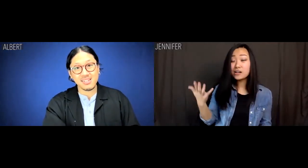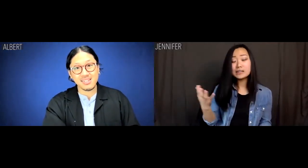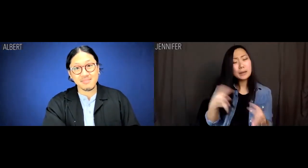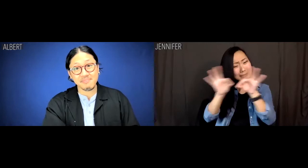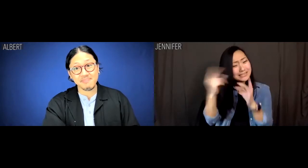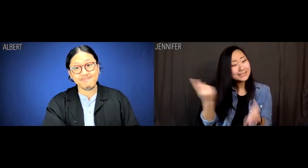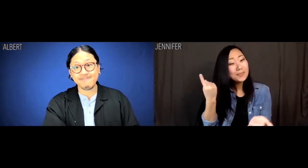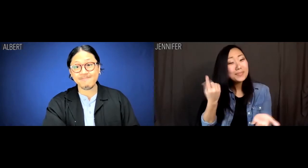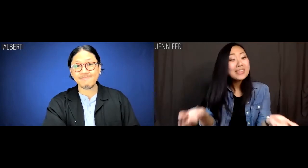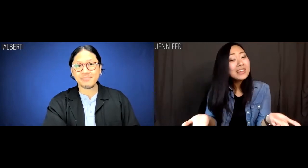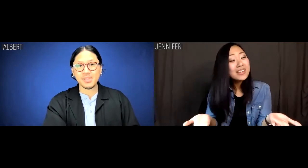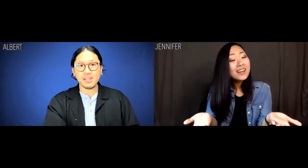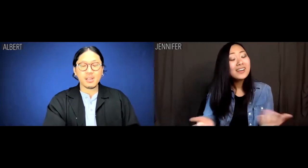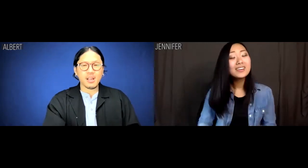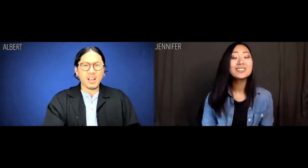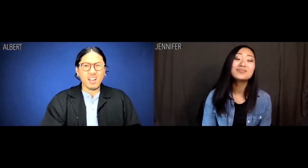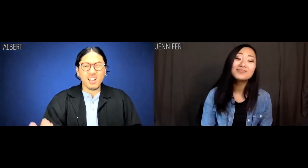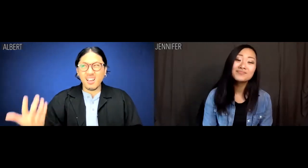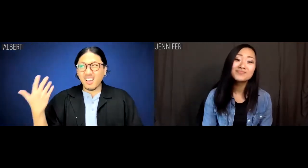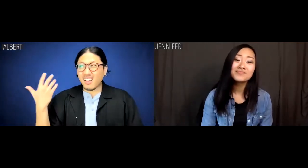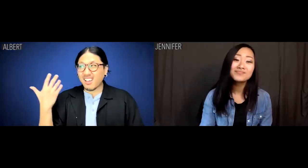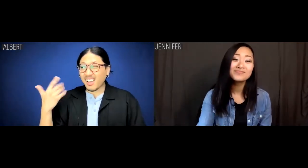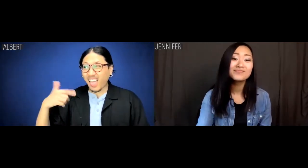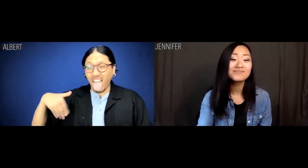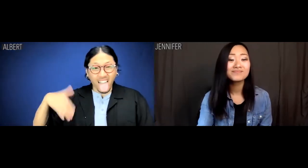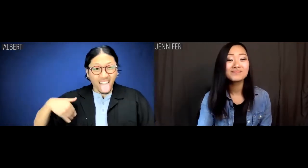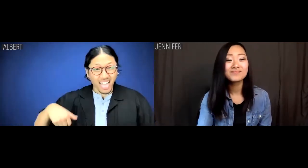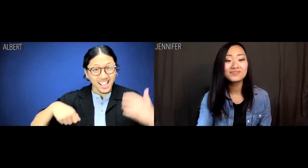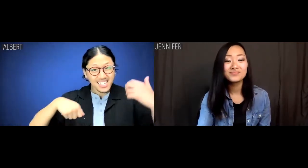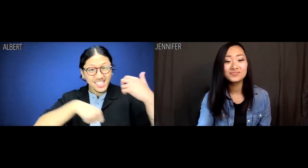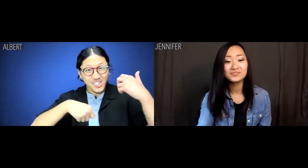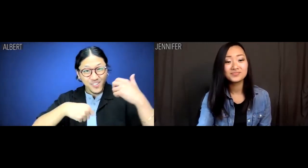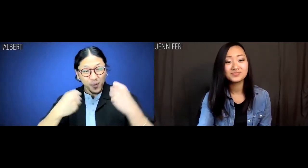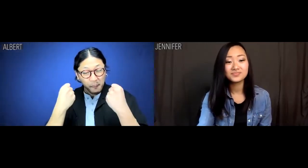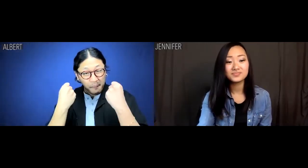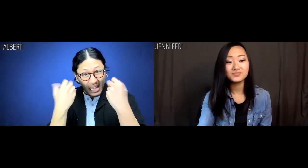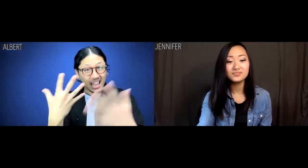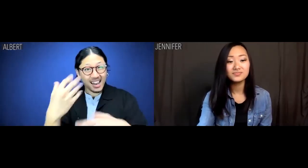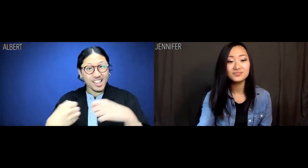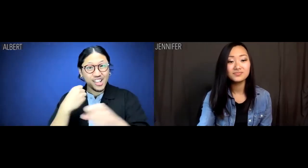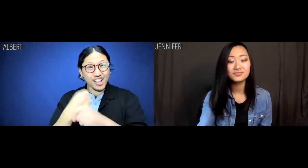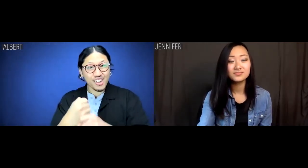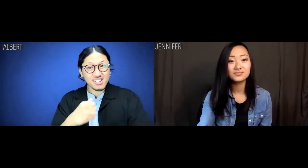That's gotta mean something. Albert: I haven't touched a cello in years.